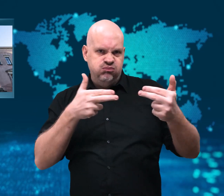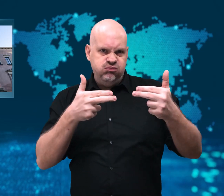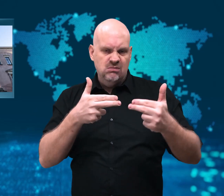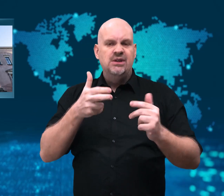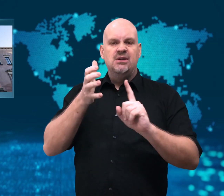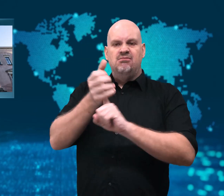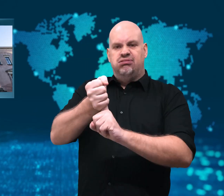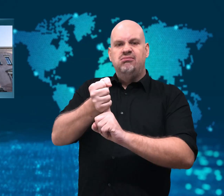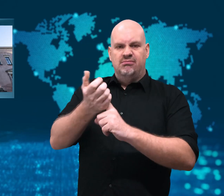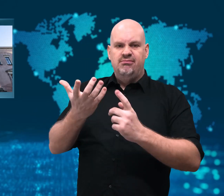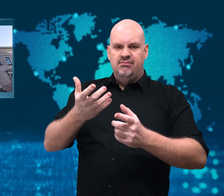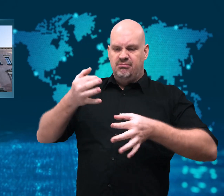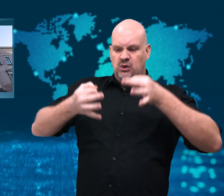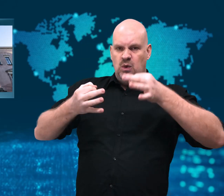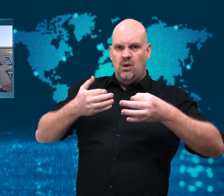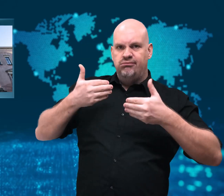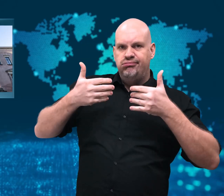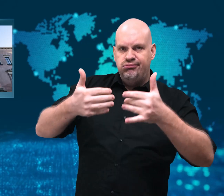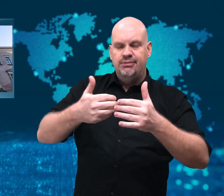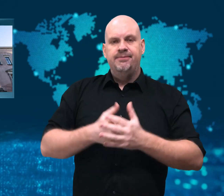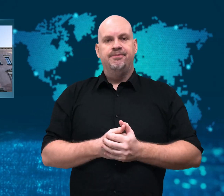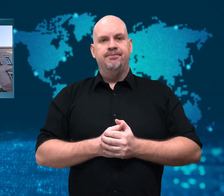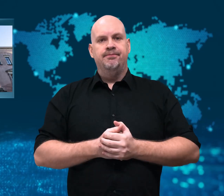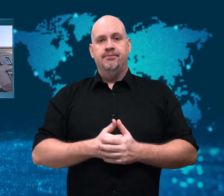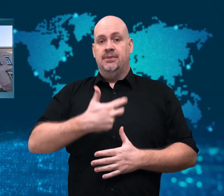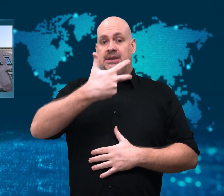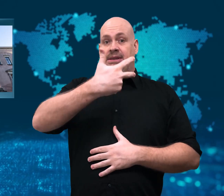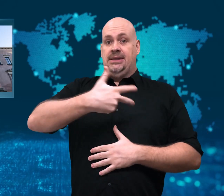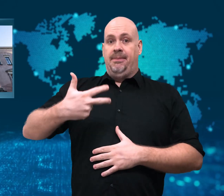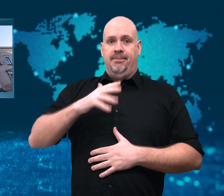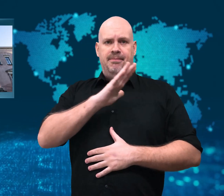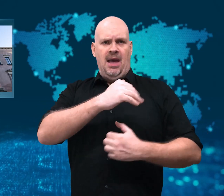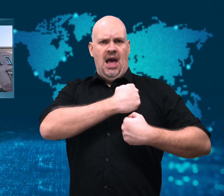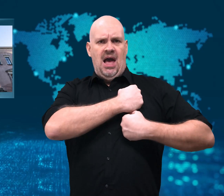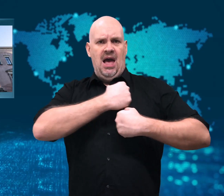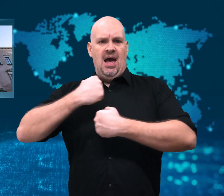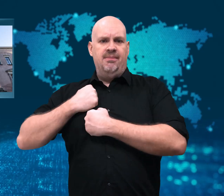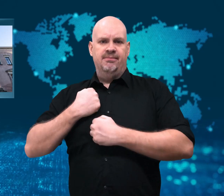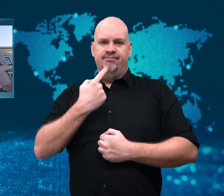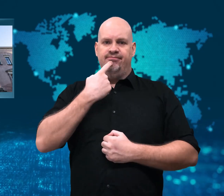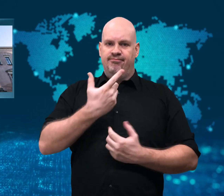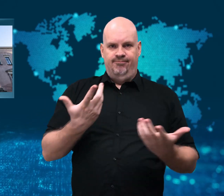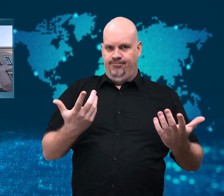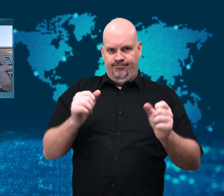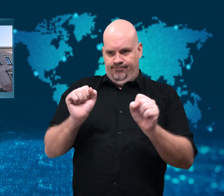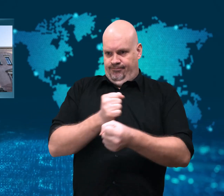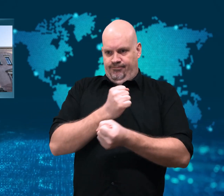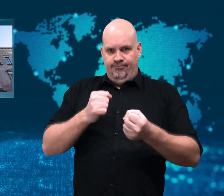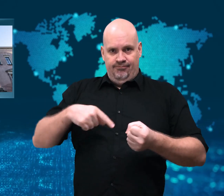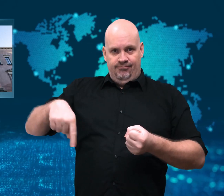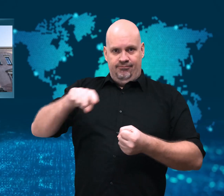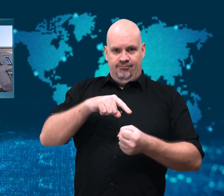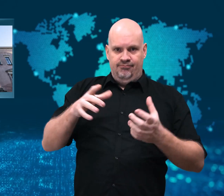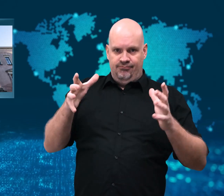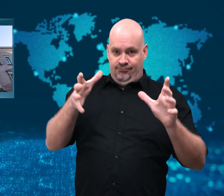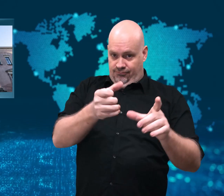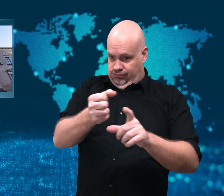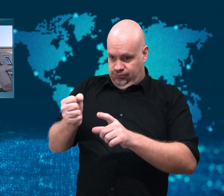Danish Armed Forces said they could not find a country willing